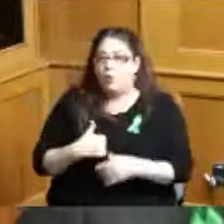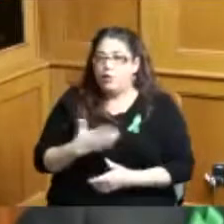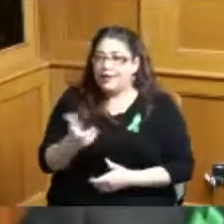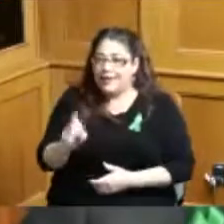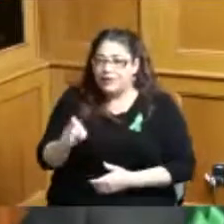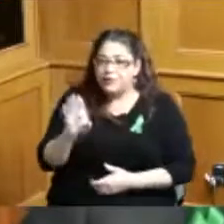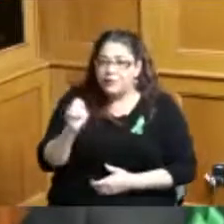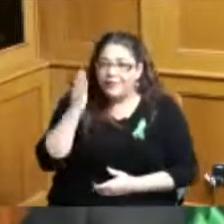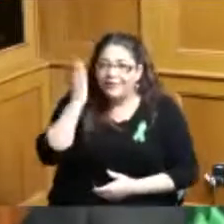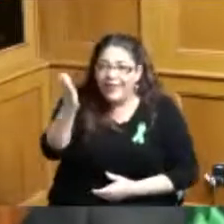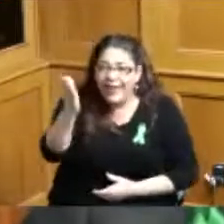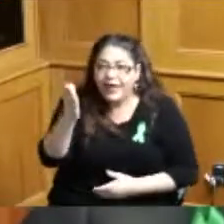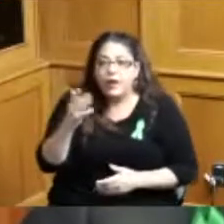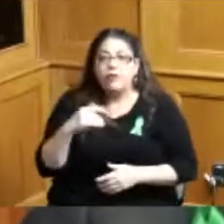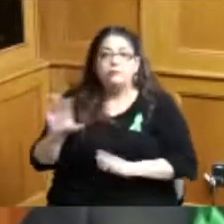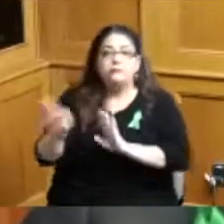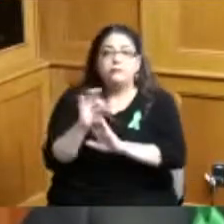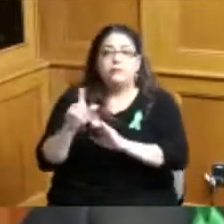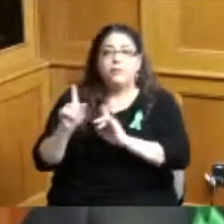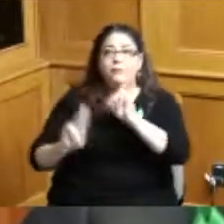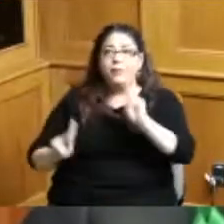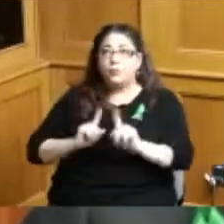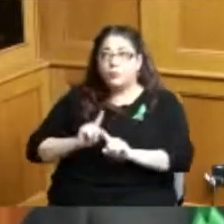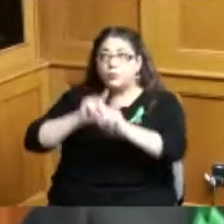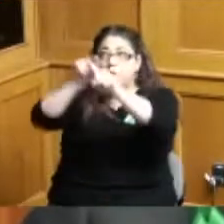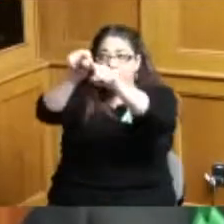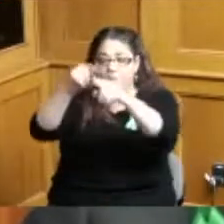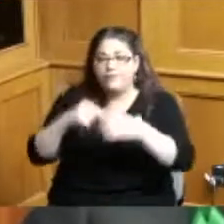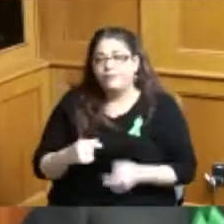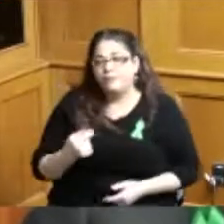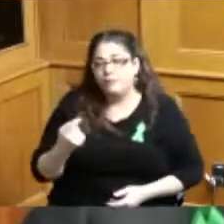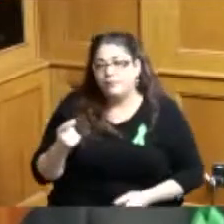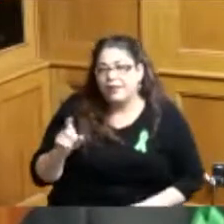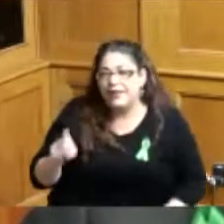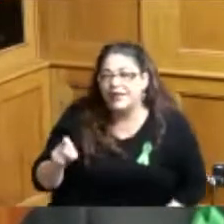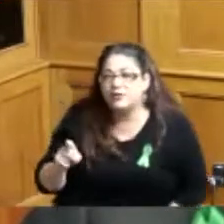but we definitely need to be there and so there are many counties throughout the state that are